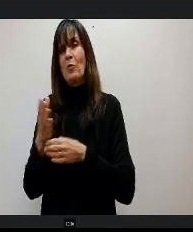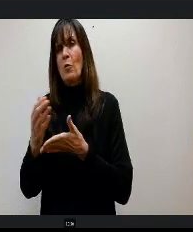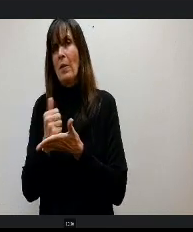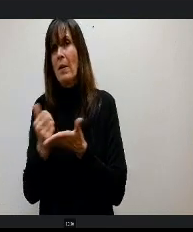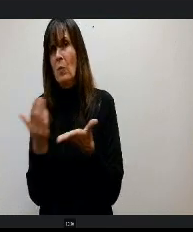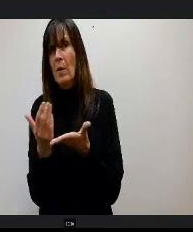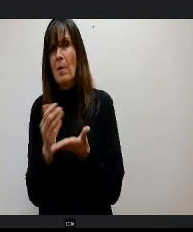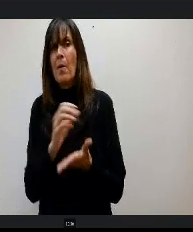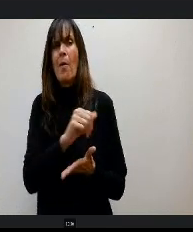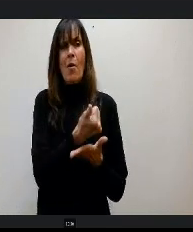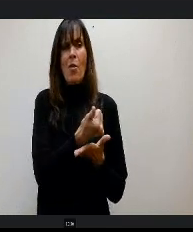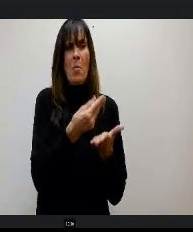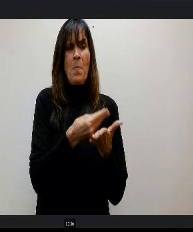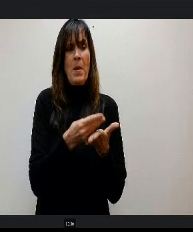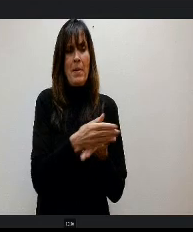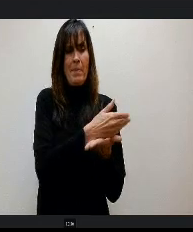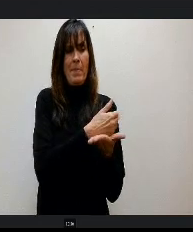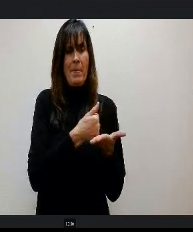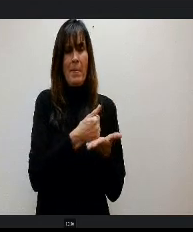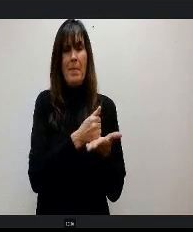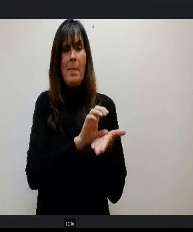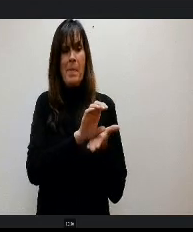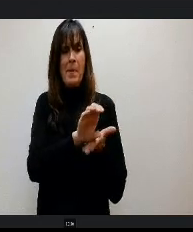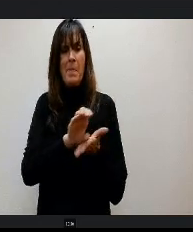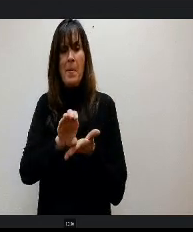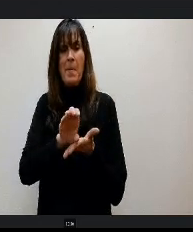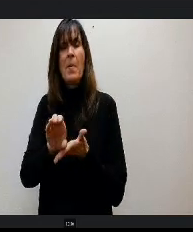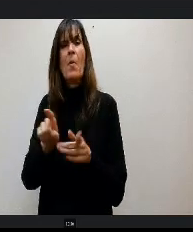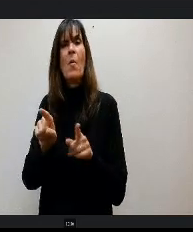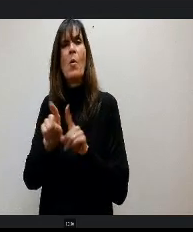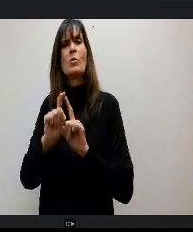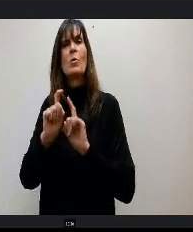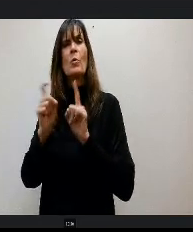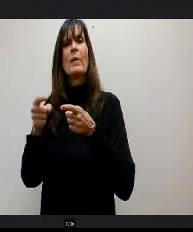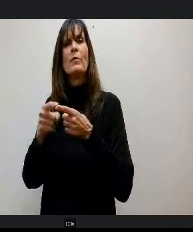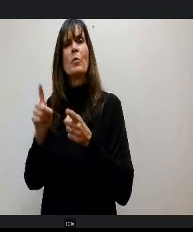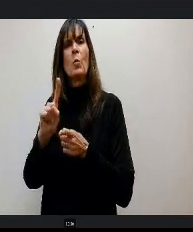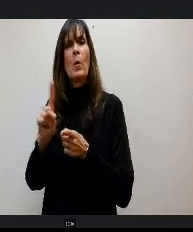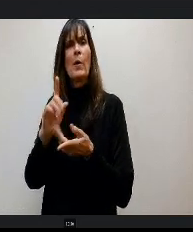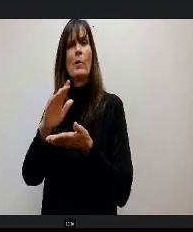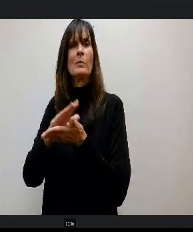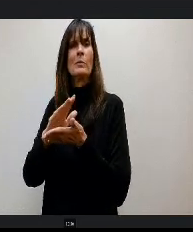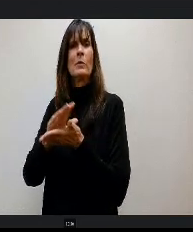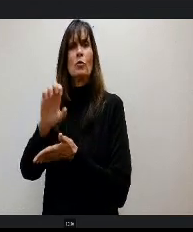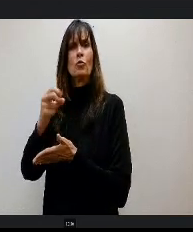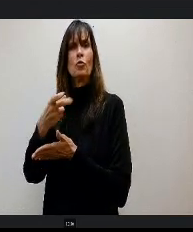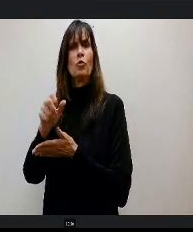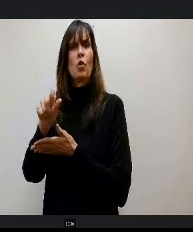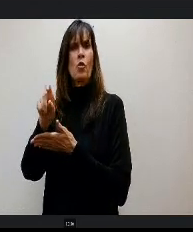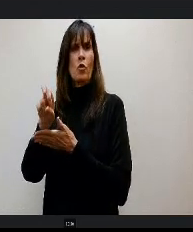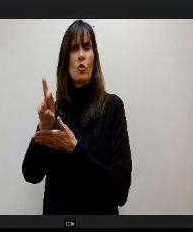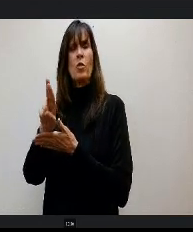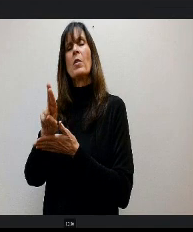d give the money that is also due to the charters s. So we net about 13.3 million